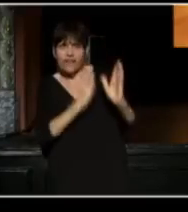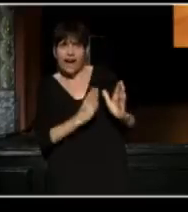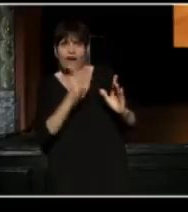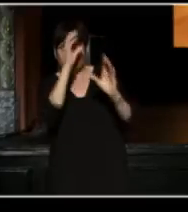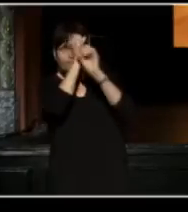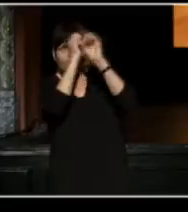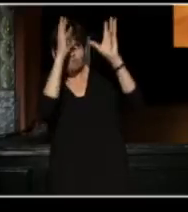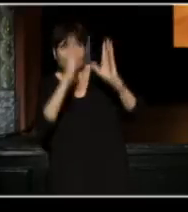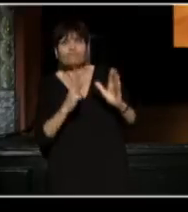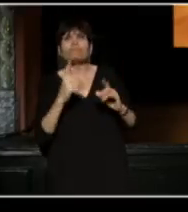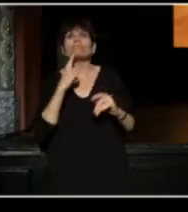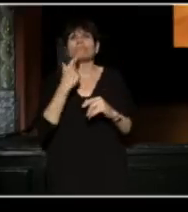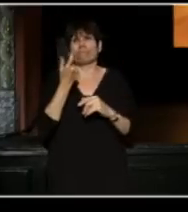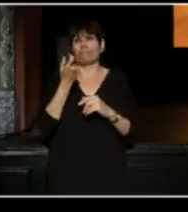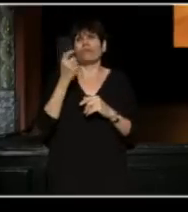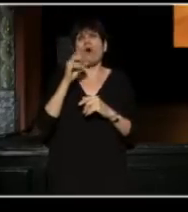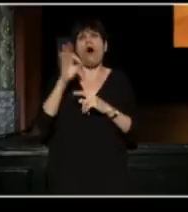in that small, tiny, off-off Broadway theater.